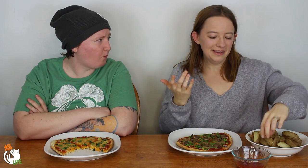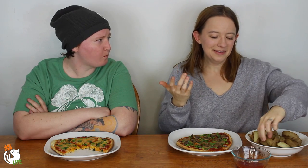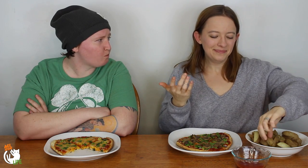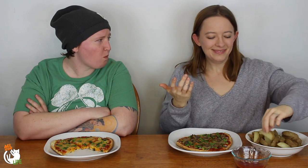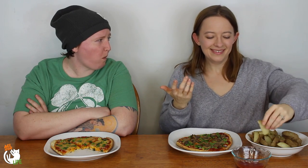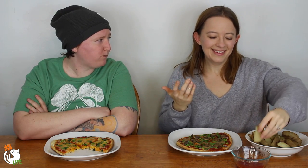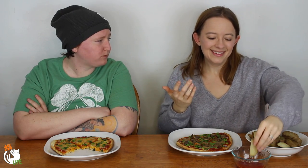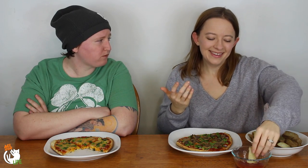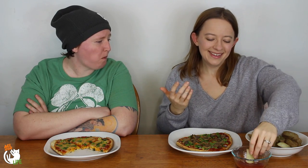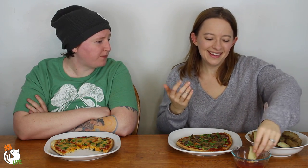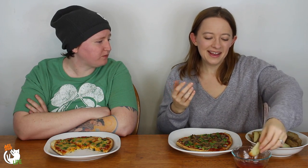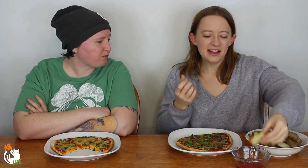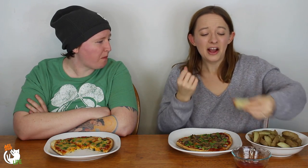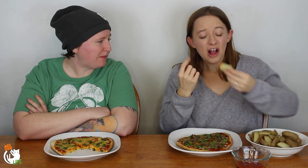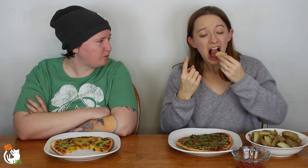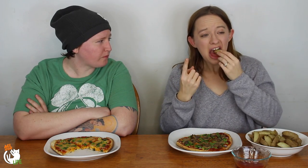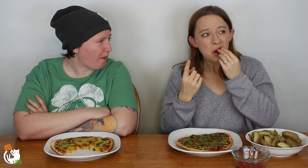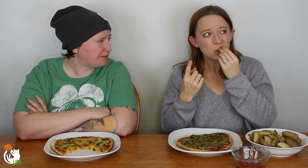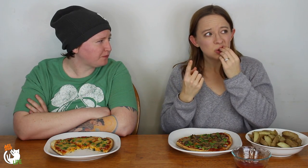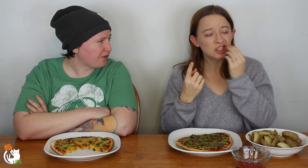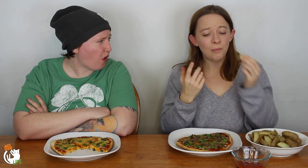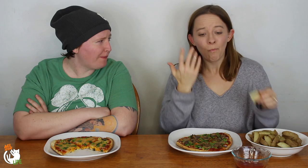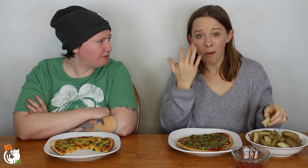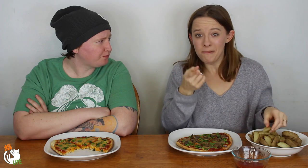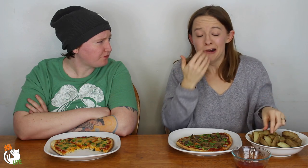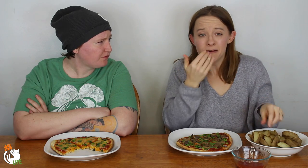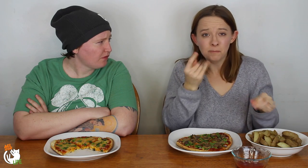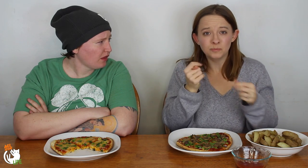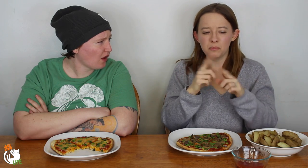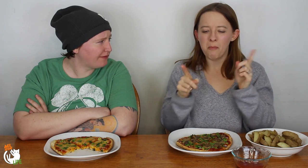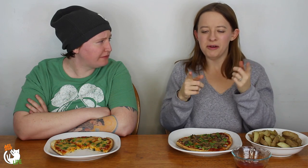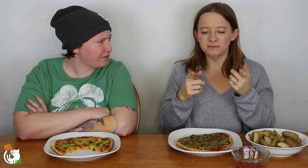So, it's like... I understand...